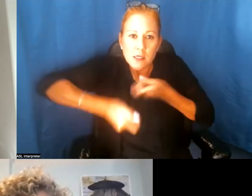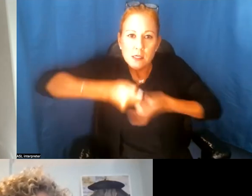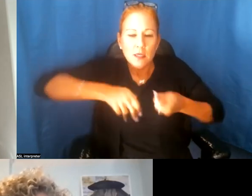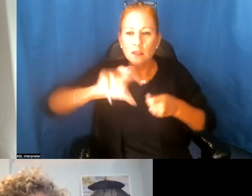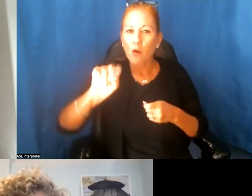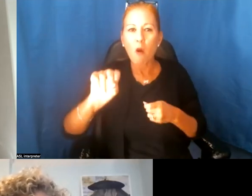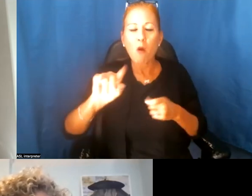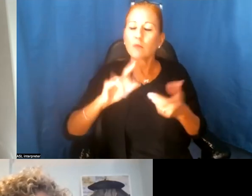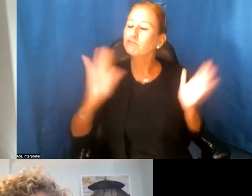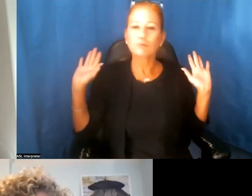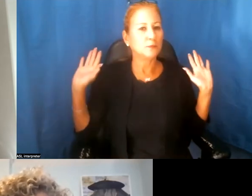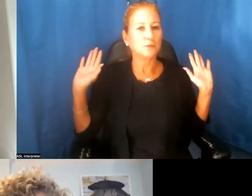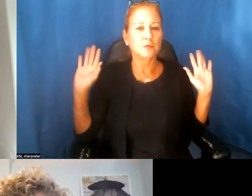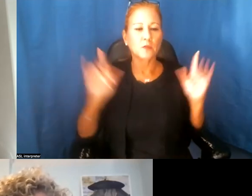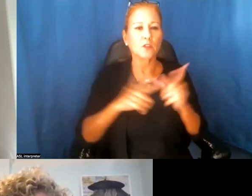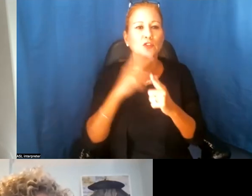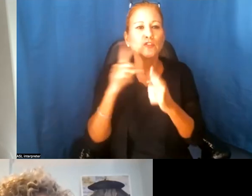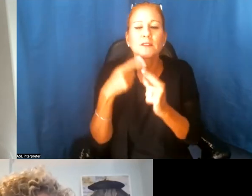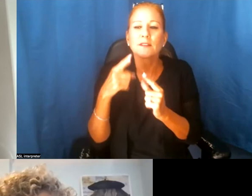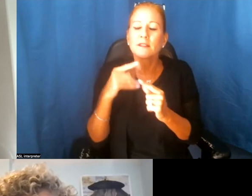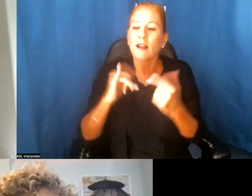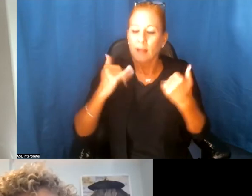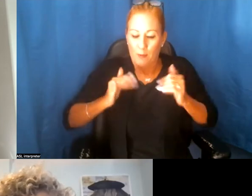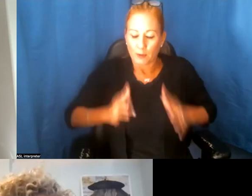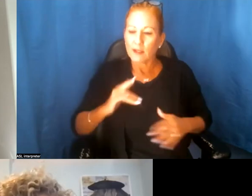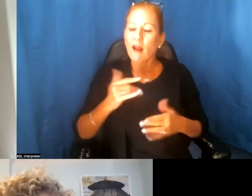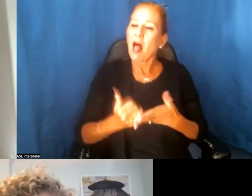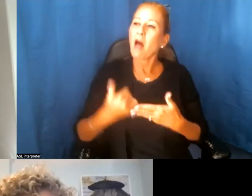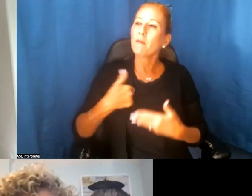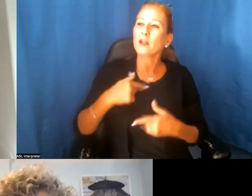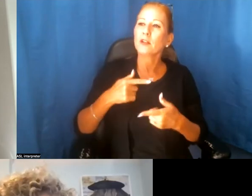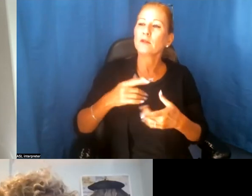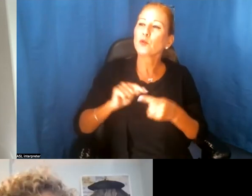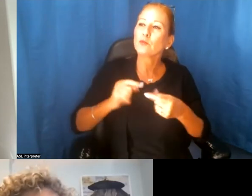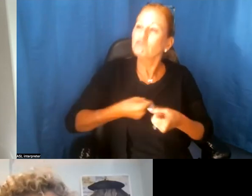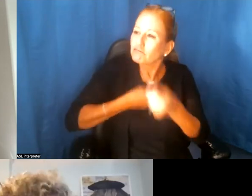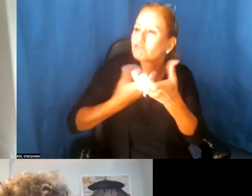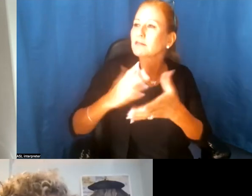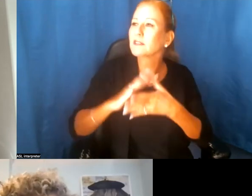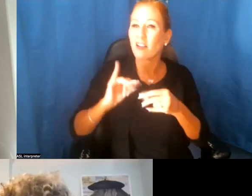you you are actually helping me tell my story and all I have to do in